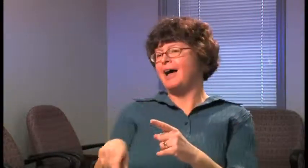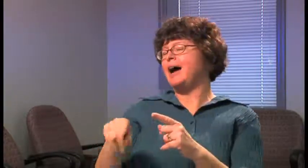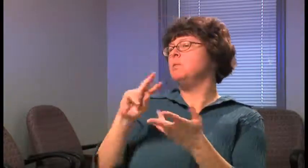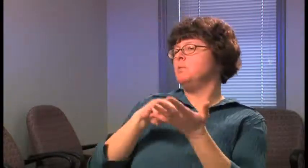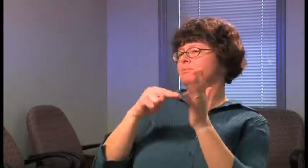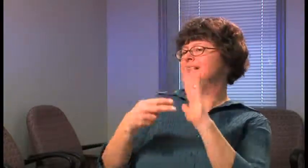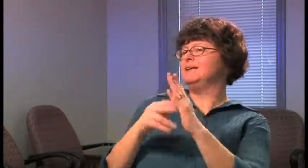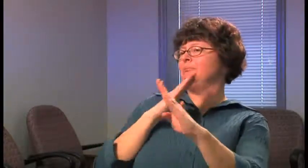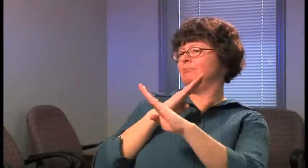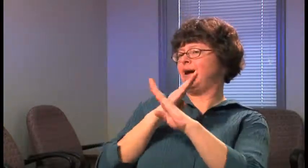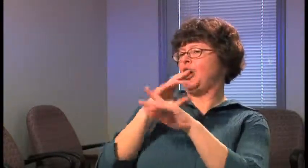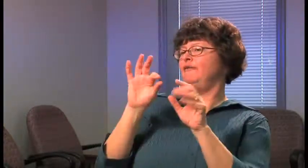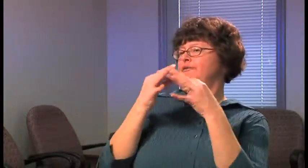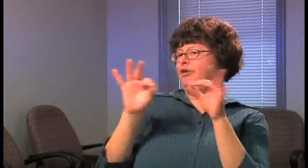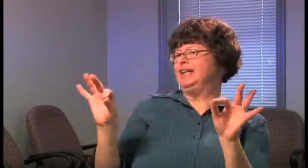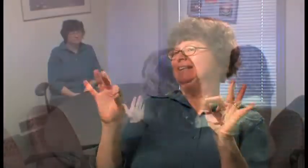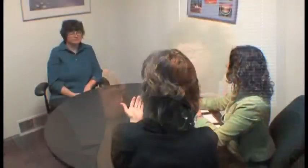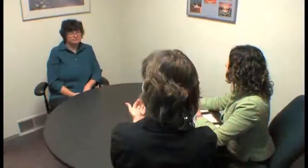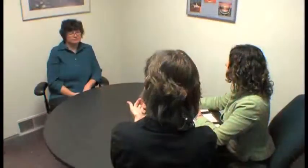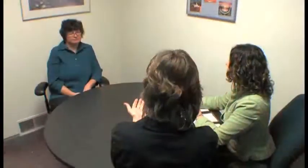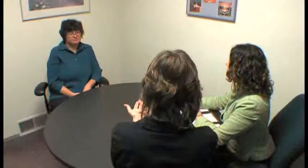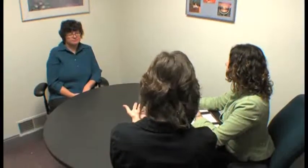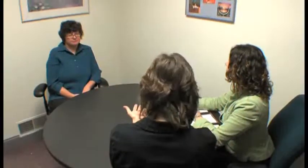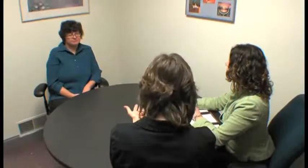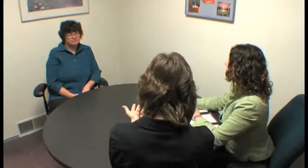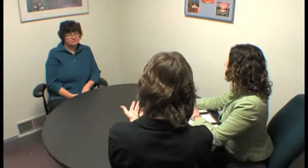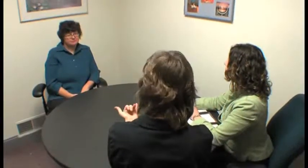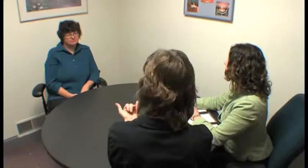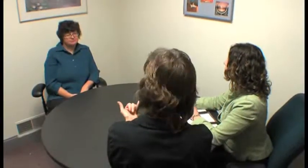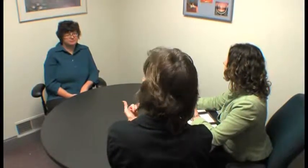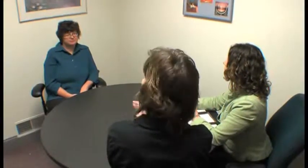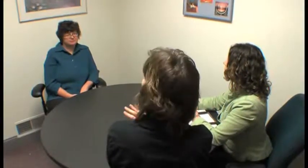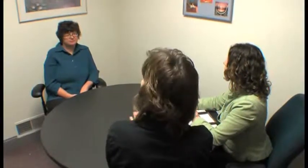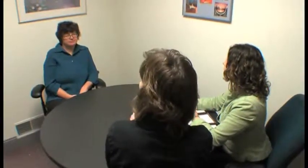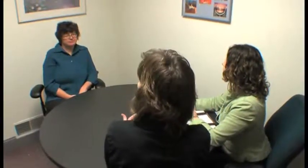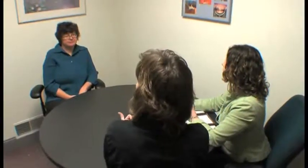THOSE WOULD GO A LONG WAY TO CREATING A BARRIER-FREE ENVIRONMENT.